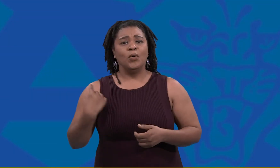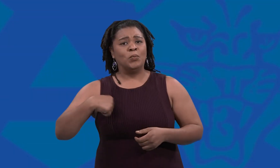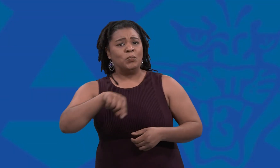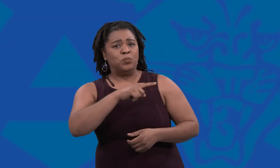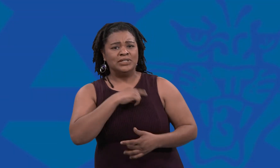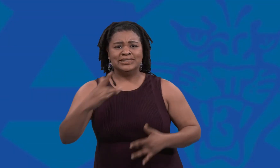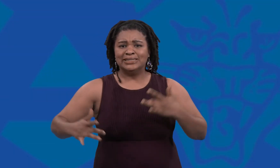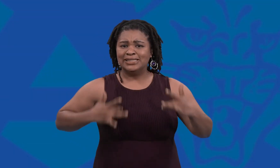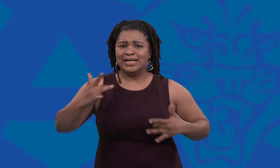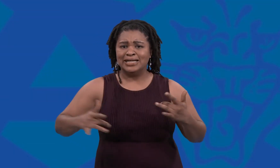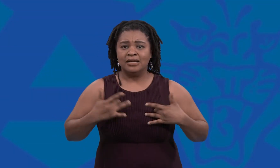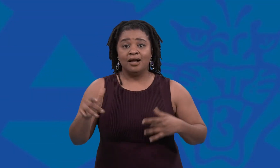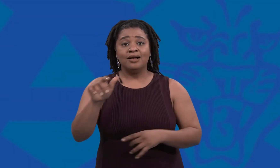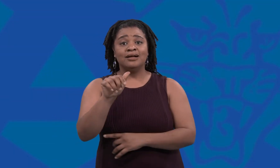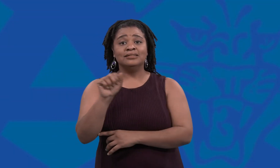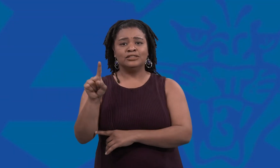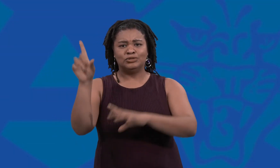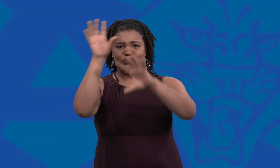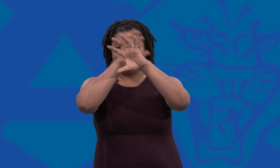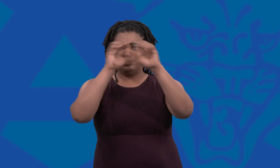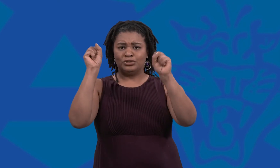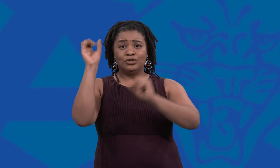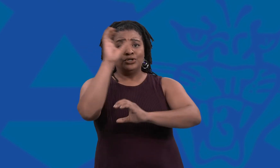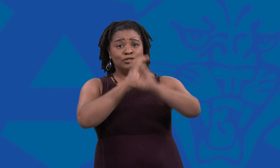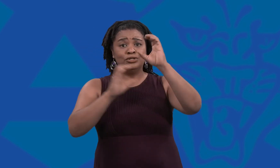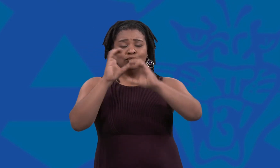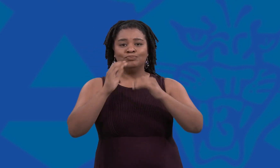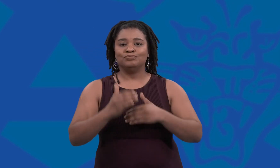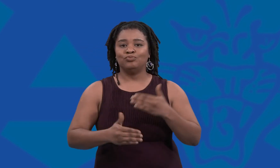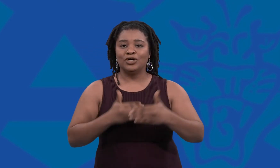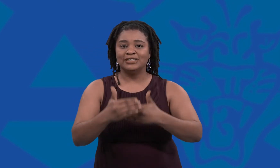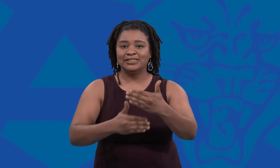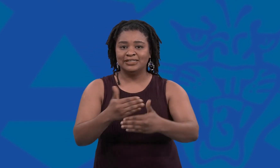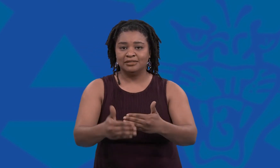We are excited about the AASD superintendent search process.